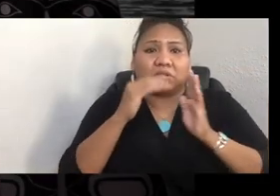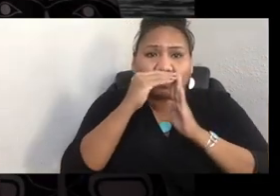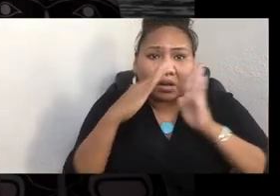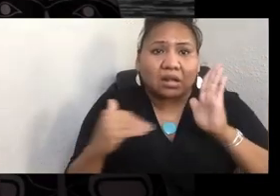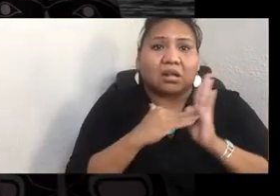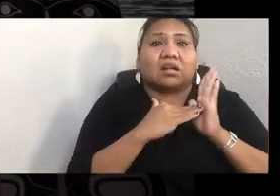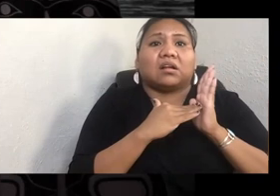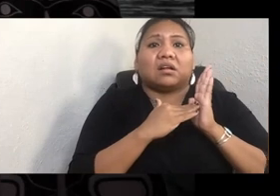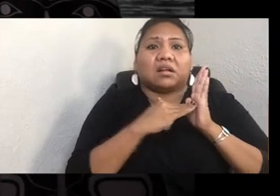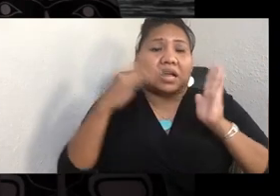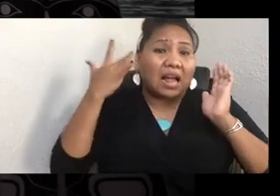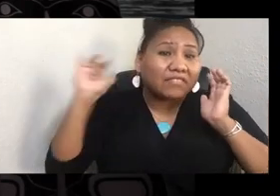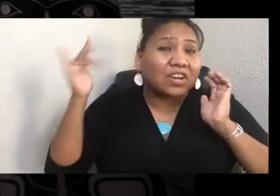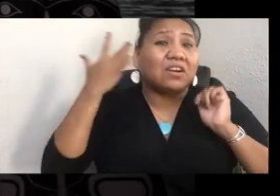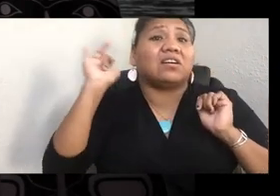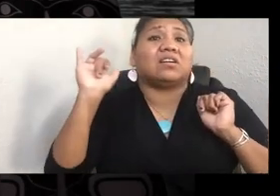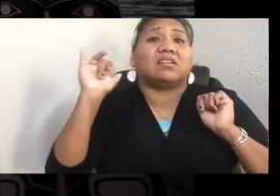And I've paddled with several canoe families.